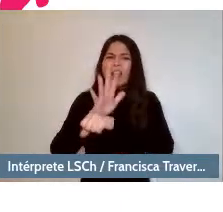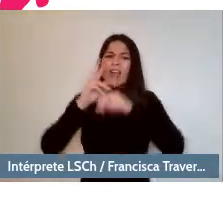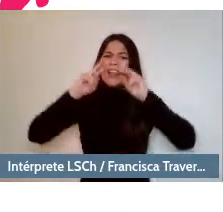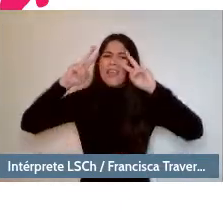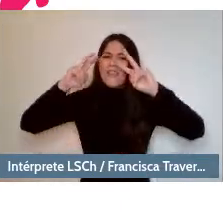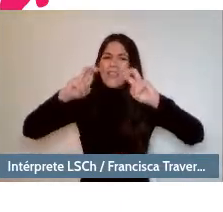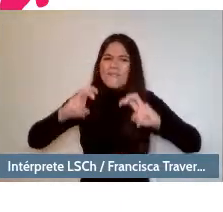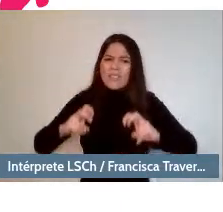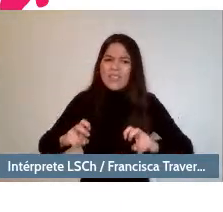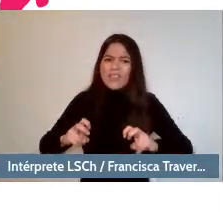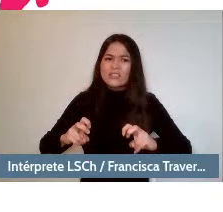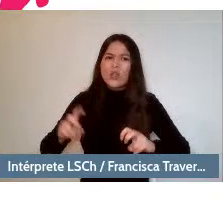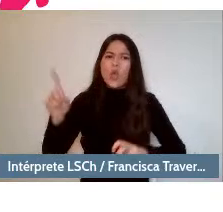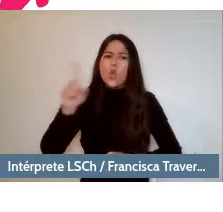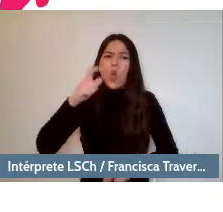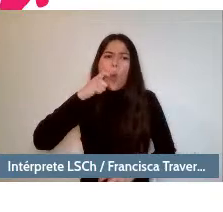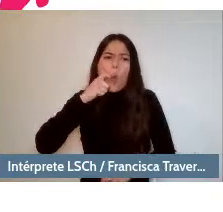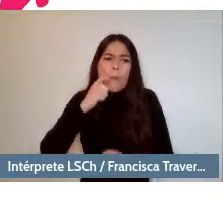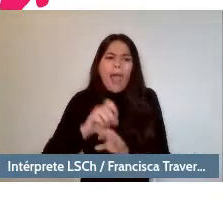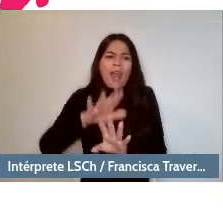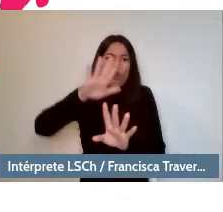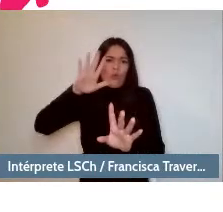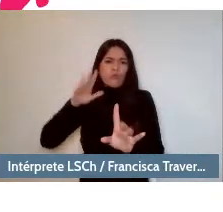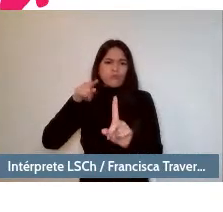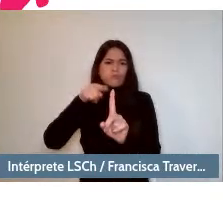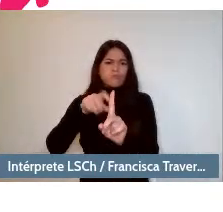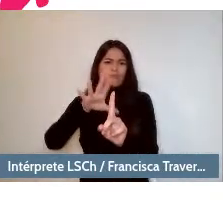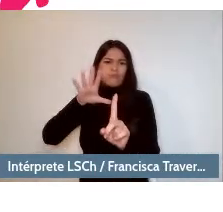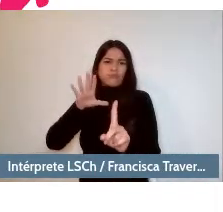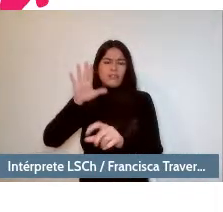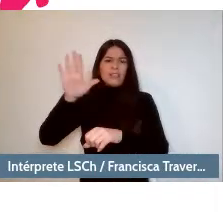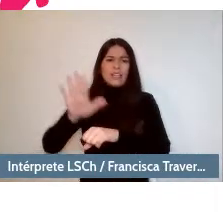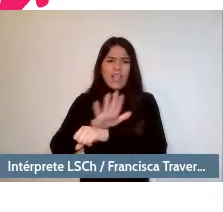not humanity, theater as a bond,